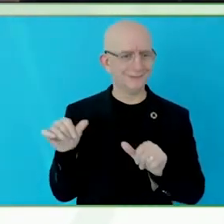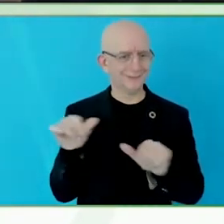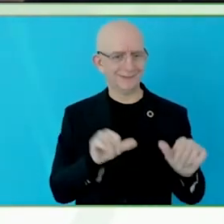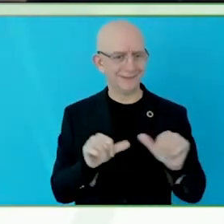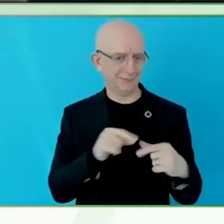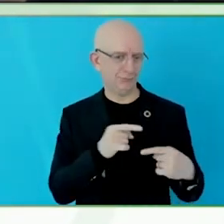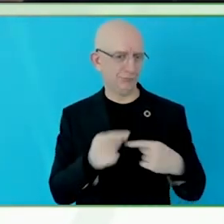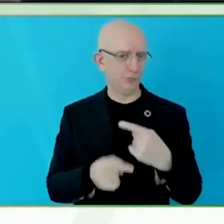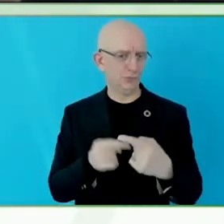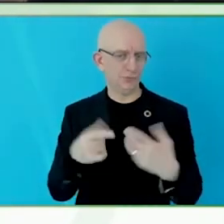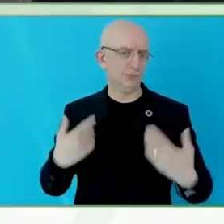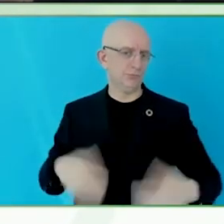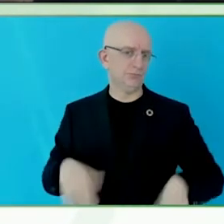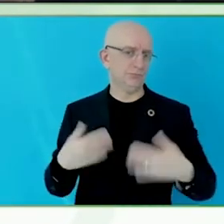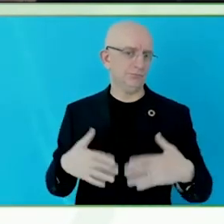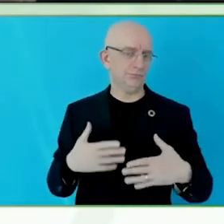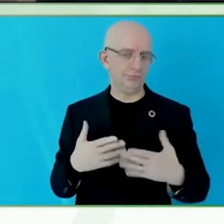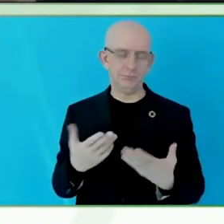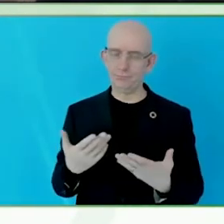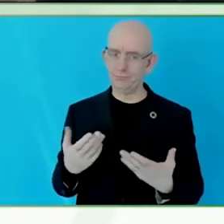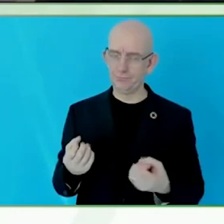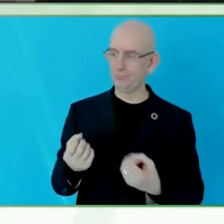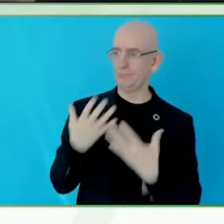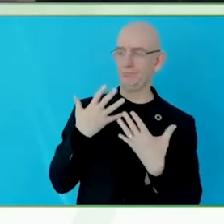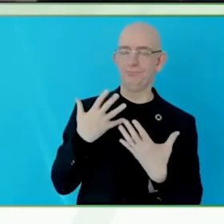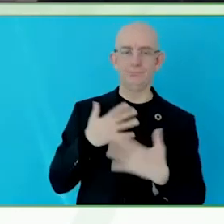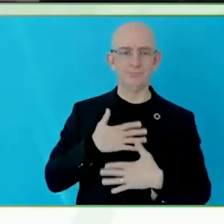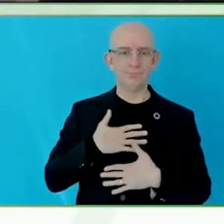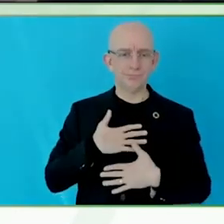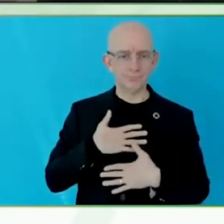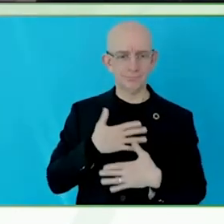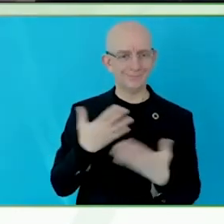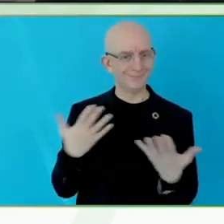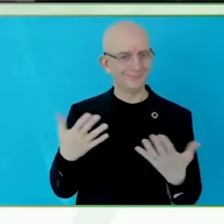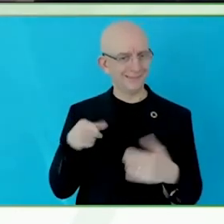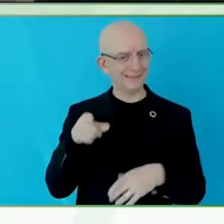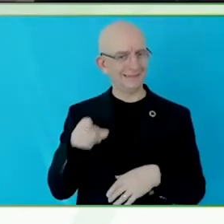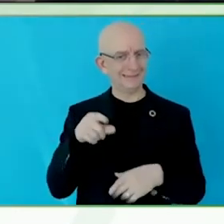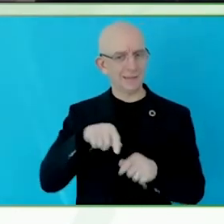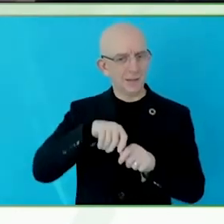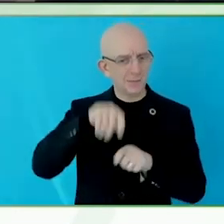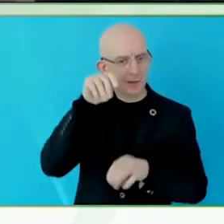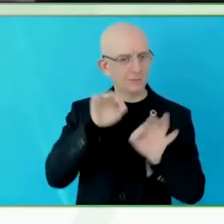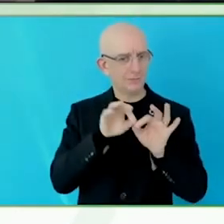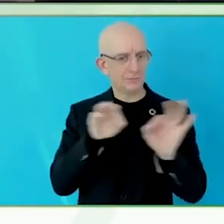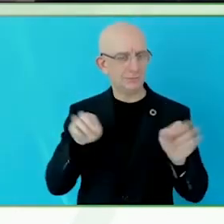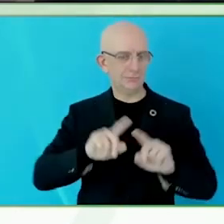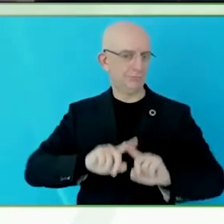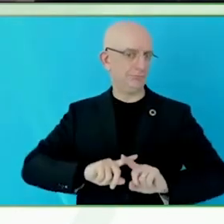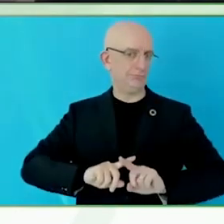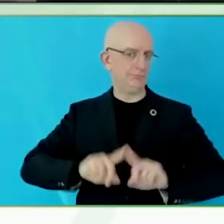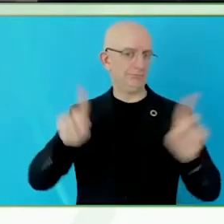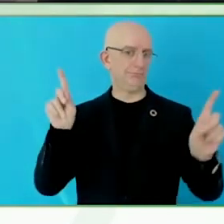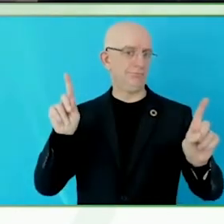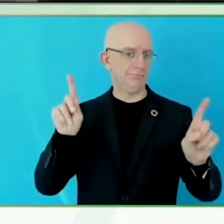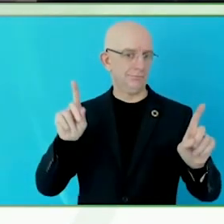what you think needs to be improved in our academic field? Or research field? To give a chance to sonification?